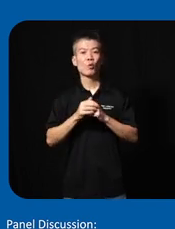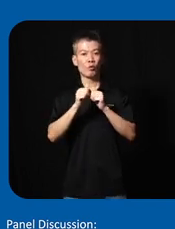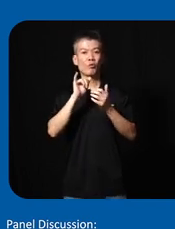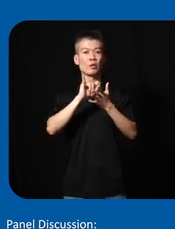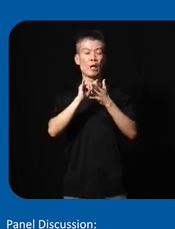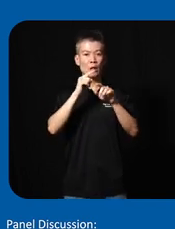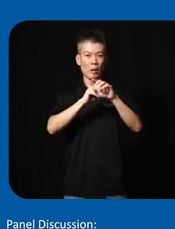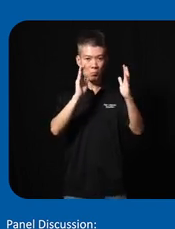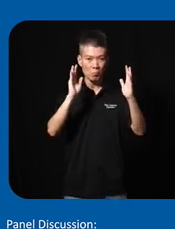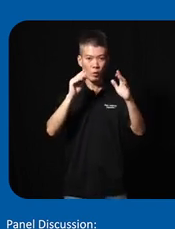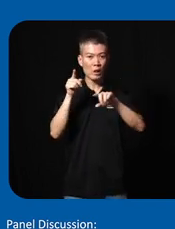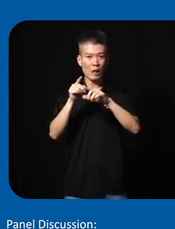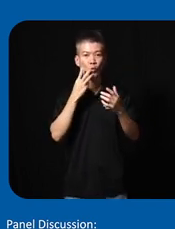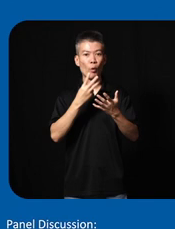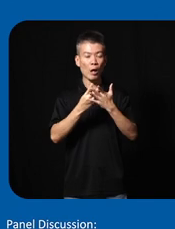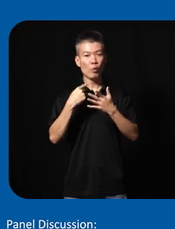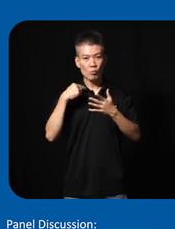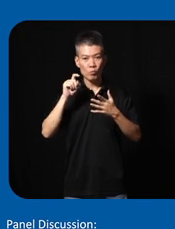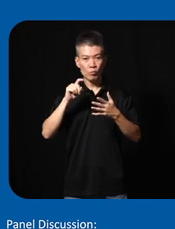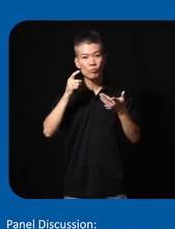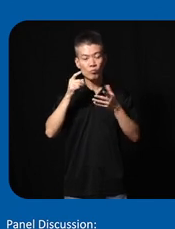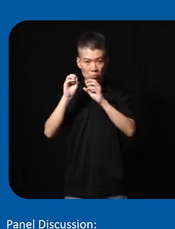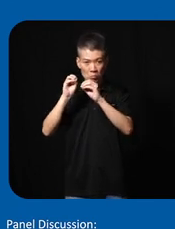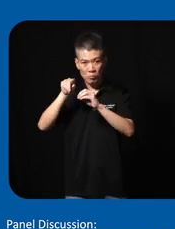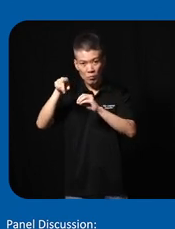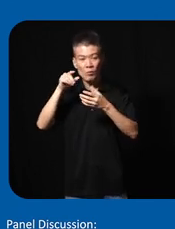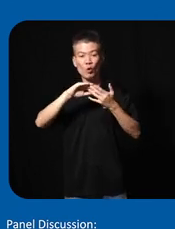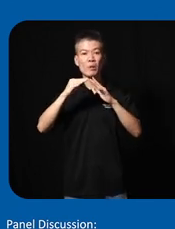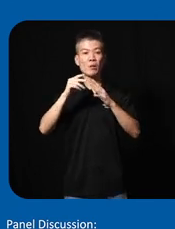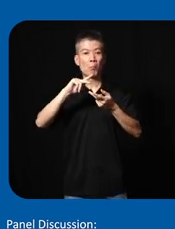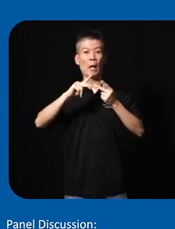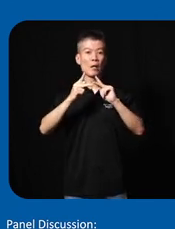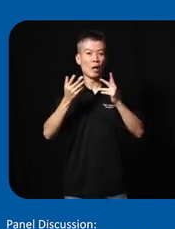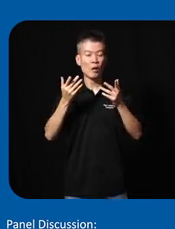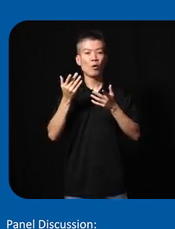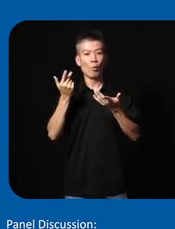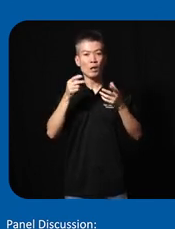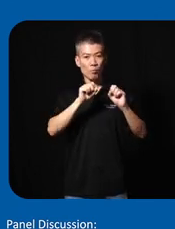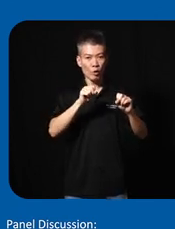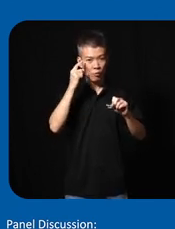time frame as well so we had to educ educate Our Community Partners on what was possible for us